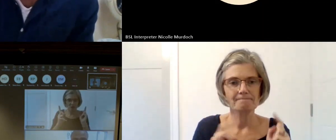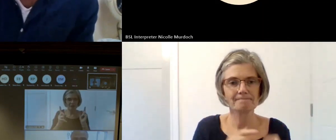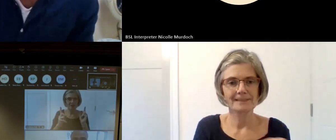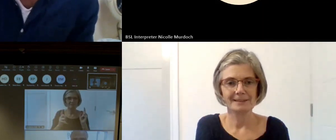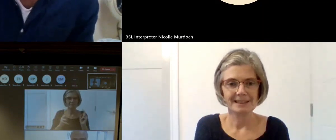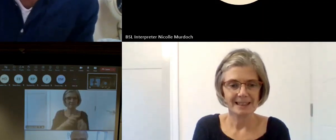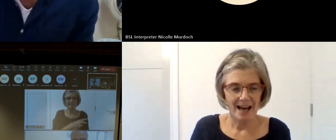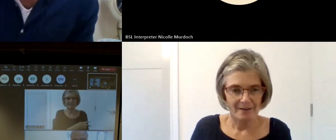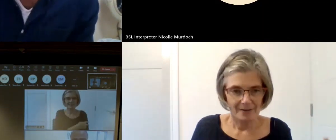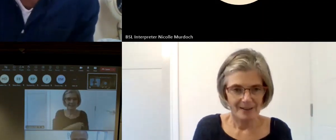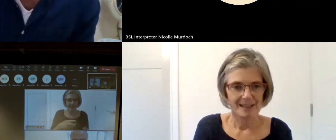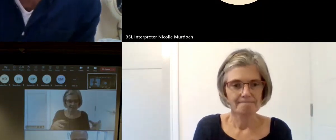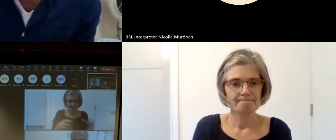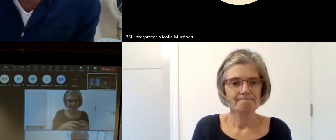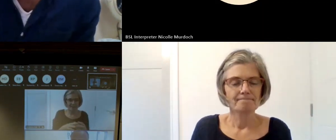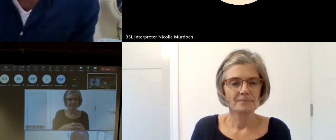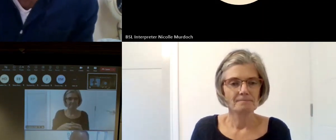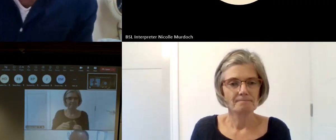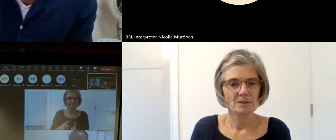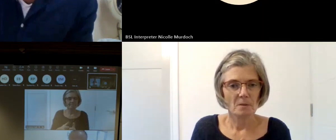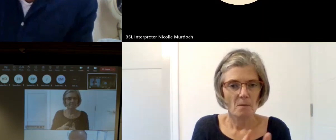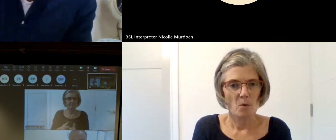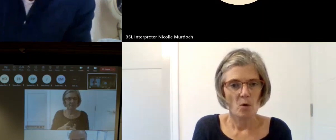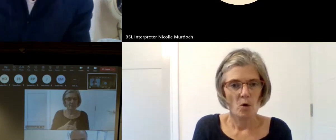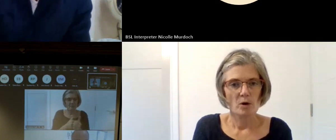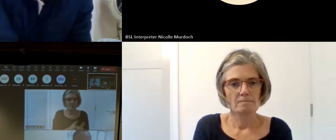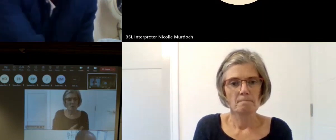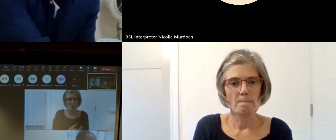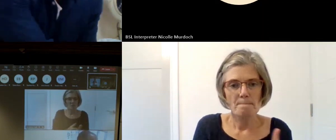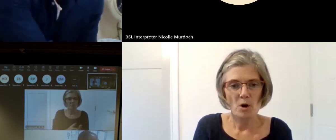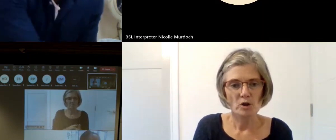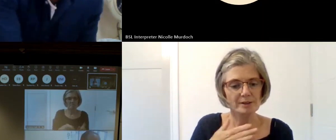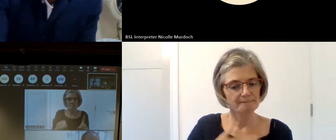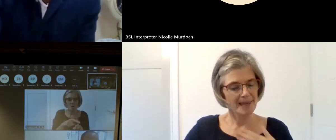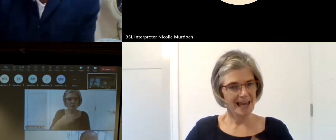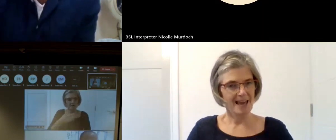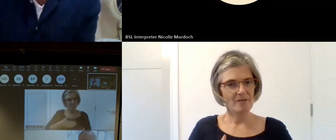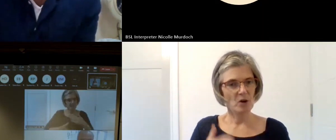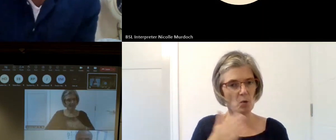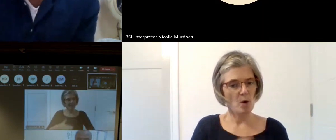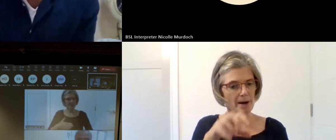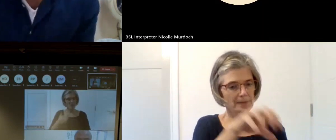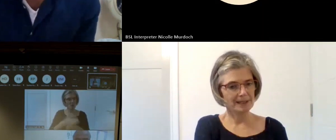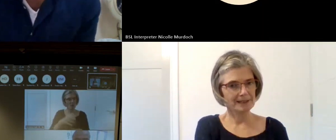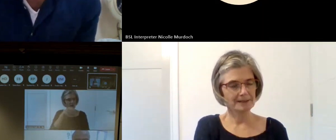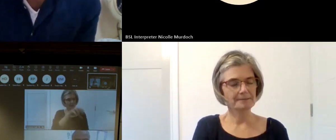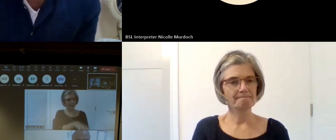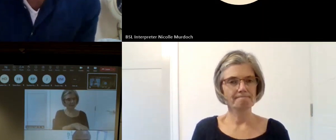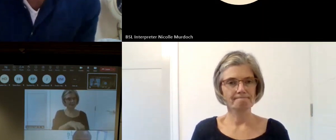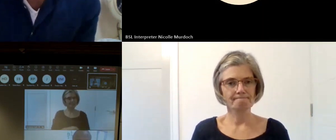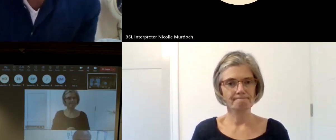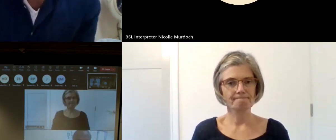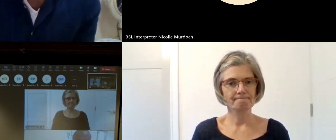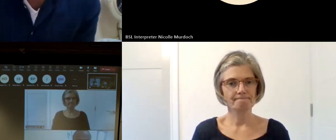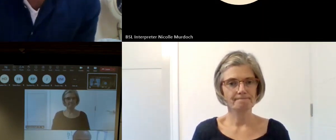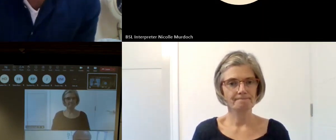positive we as well thanks for that I think we can already see here we got cast panel here but also